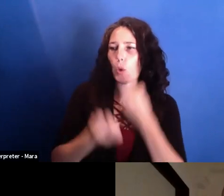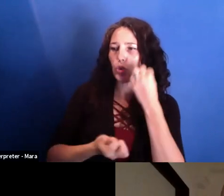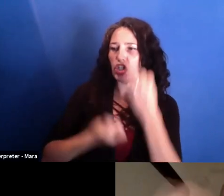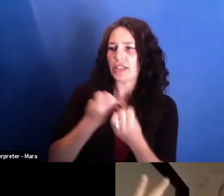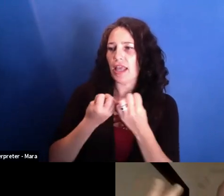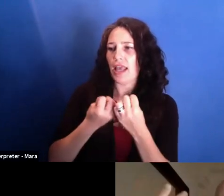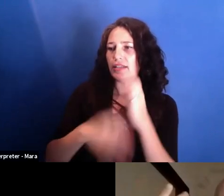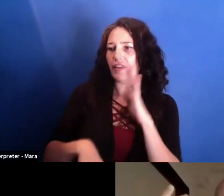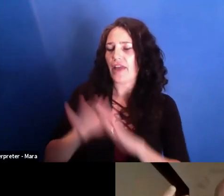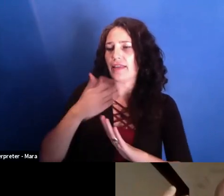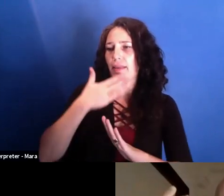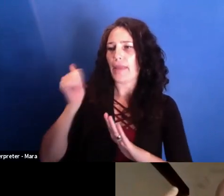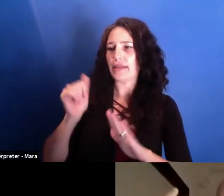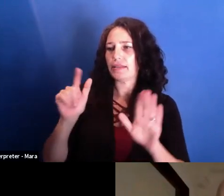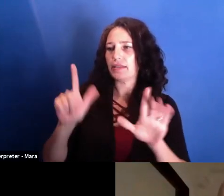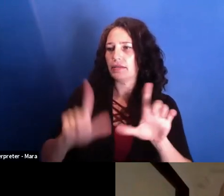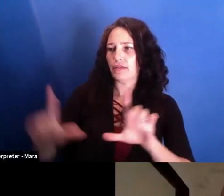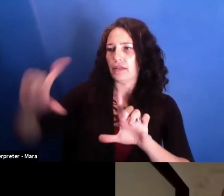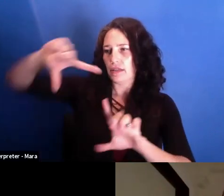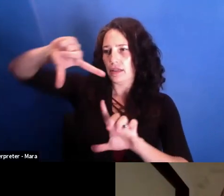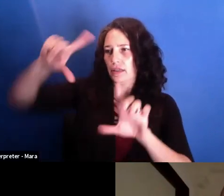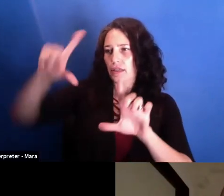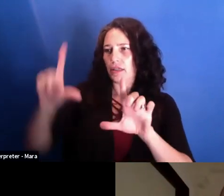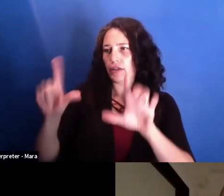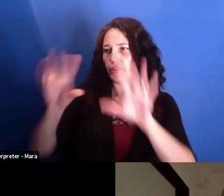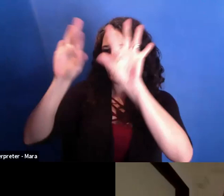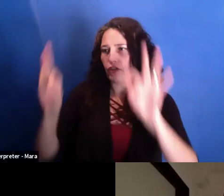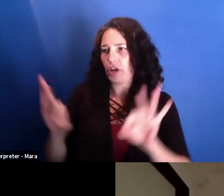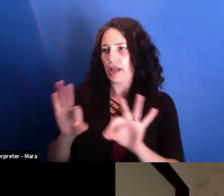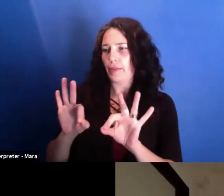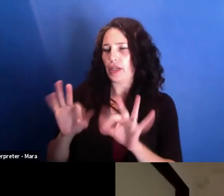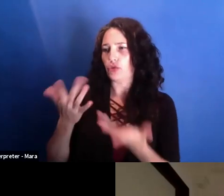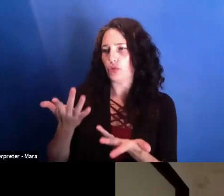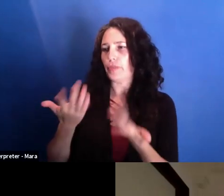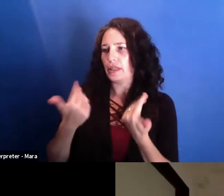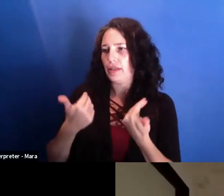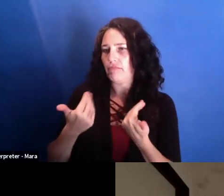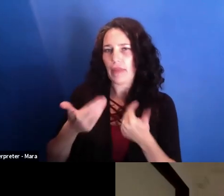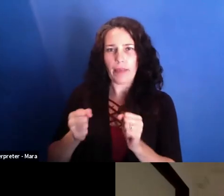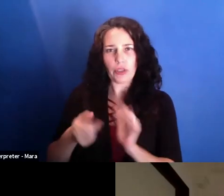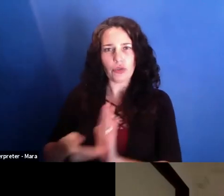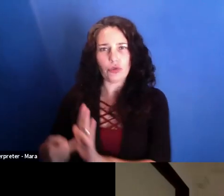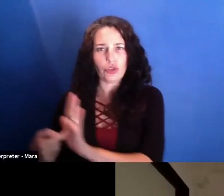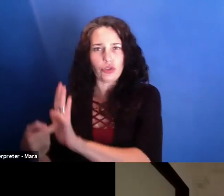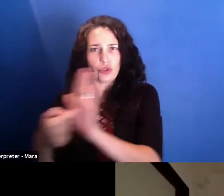And that's actually what you do in observational filmmaking. You are just living intensively-- the intense moments with them.